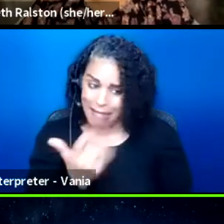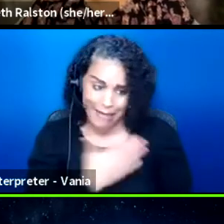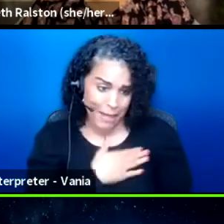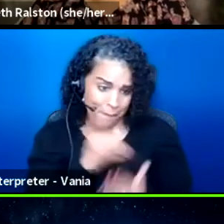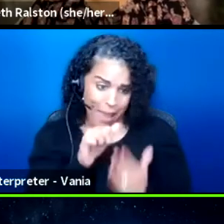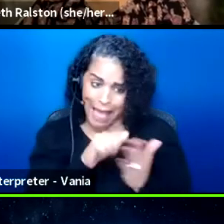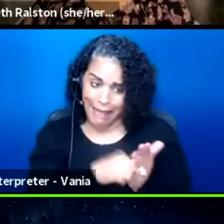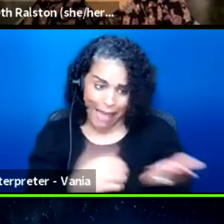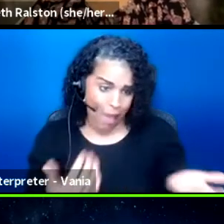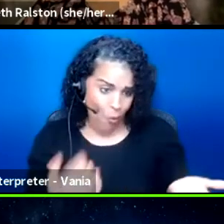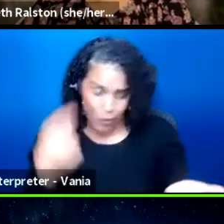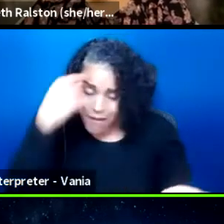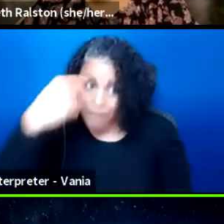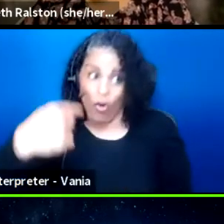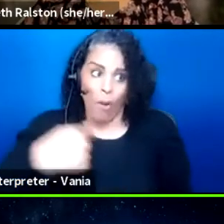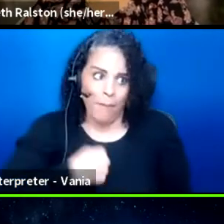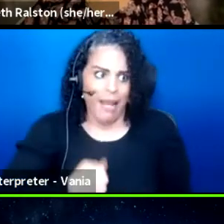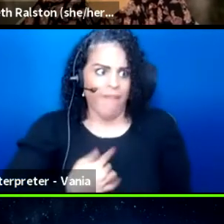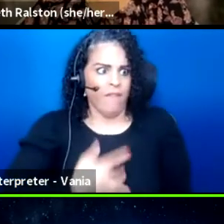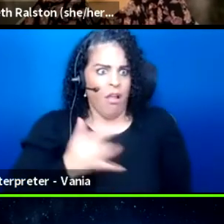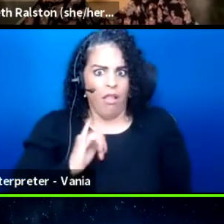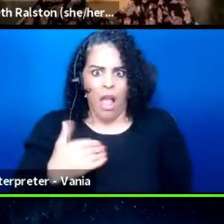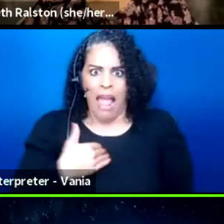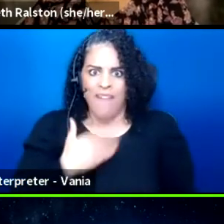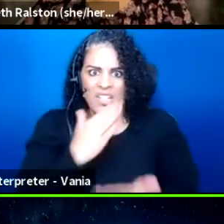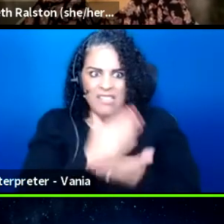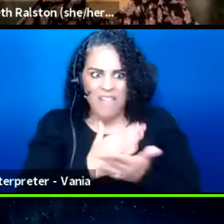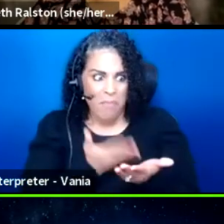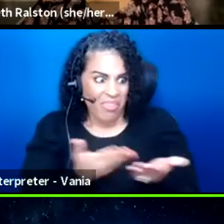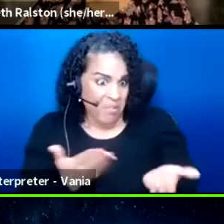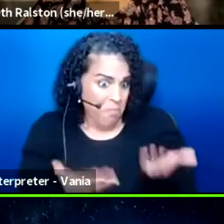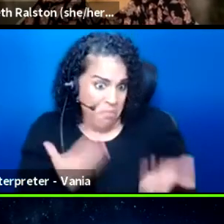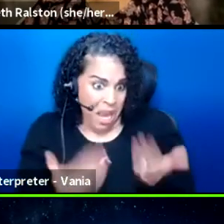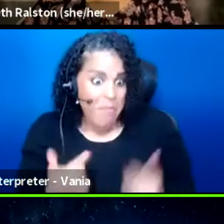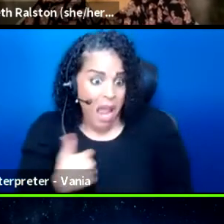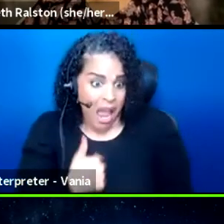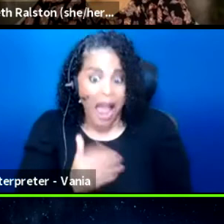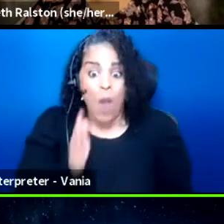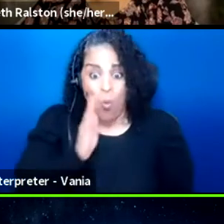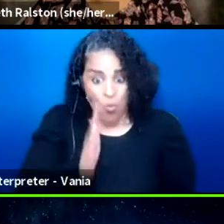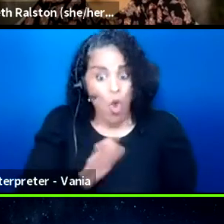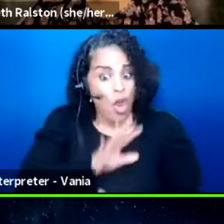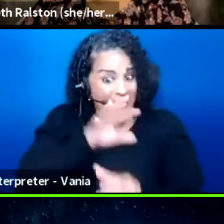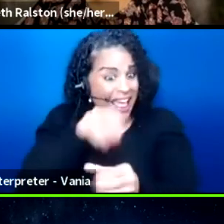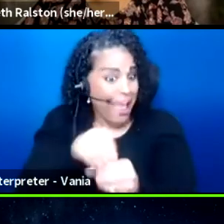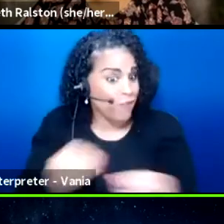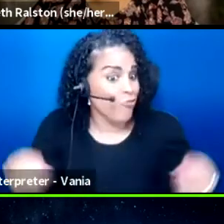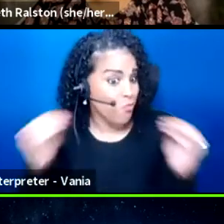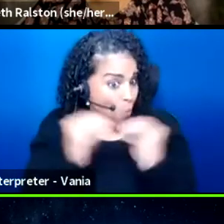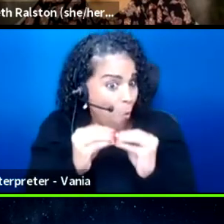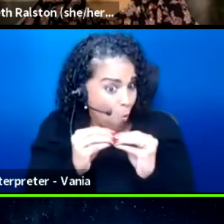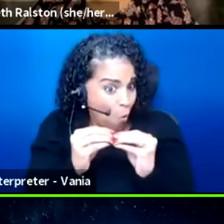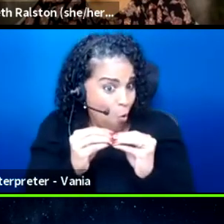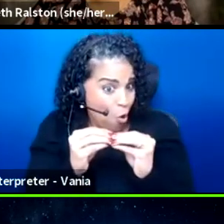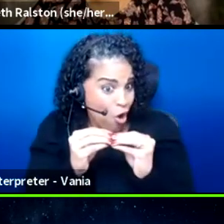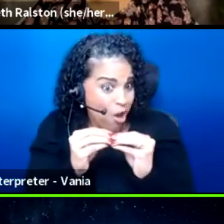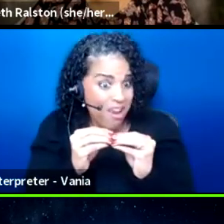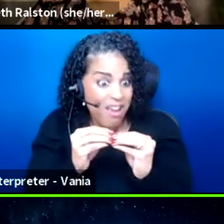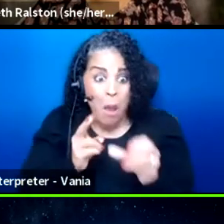So for me, I feel like there are certain things that I probably would engage in more and participate in more